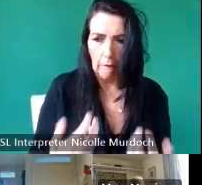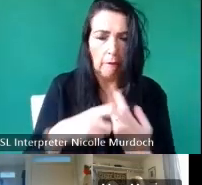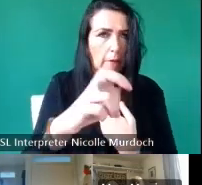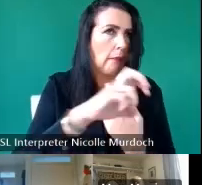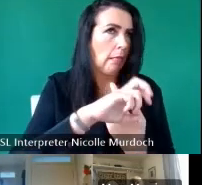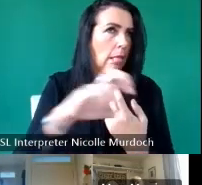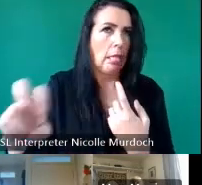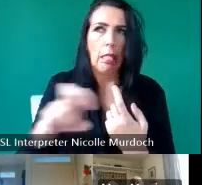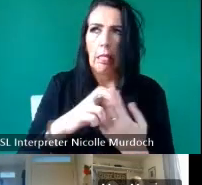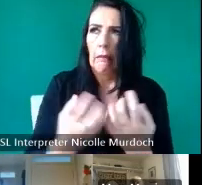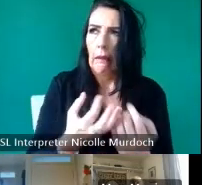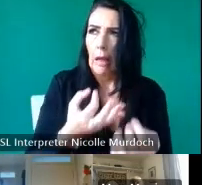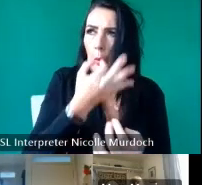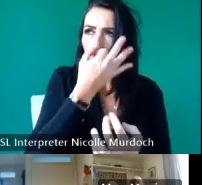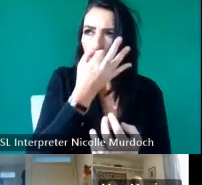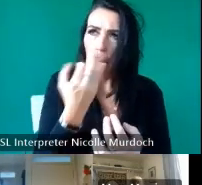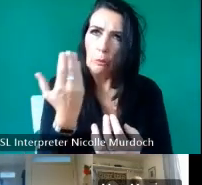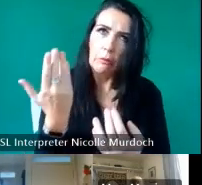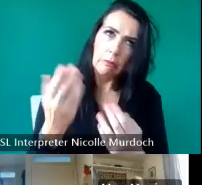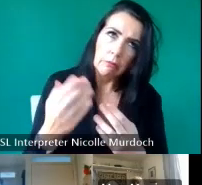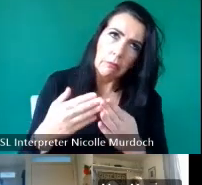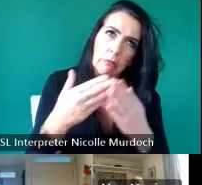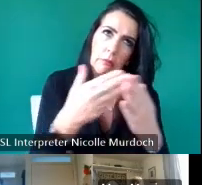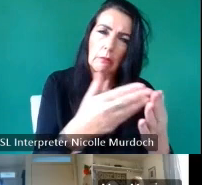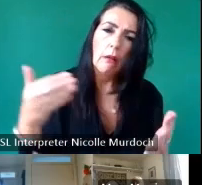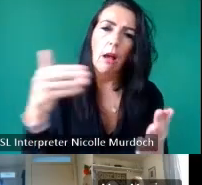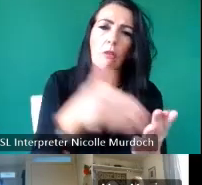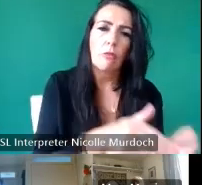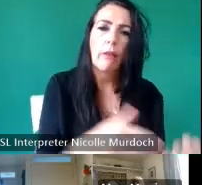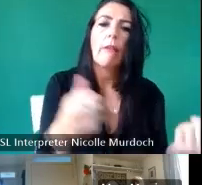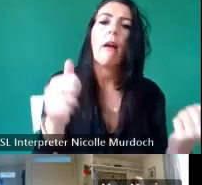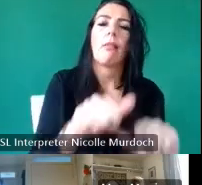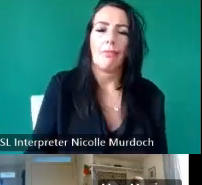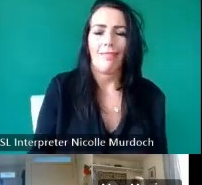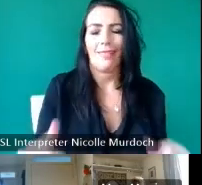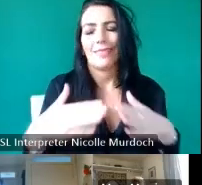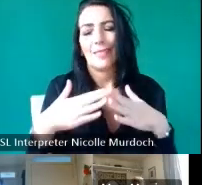him back on the boad the truck and finally onto the Mar boat sailing over to mark on the full